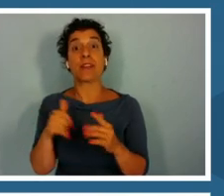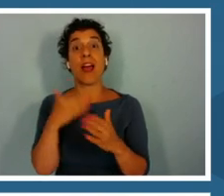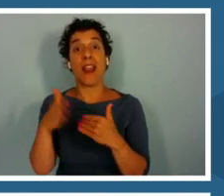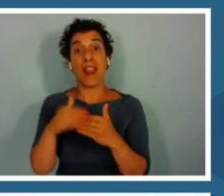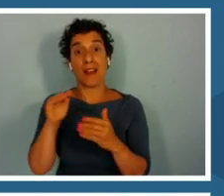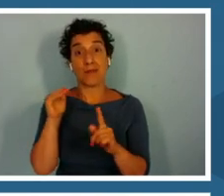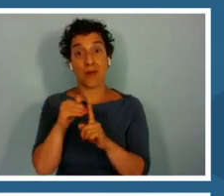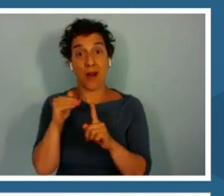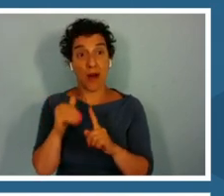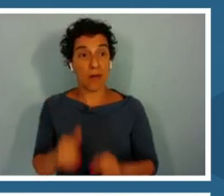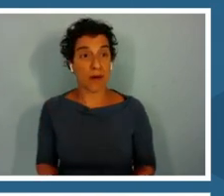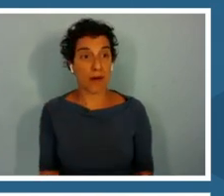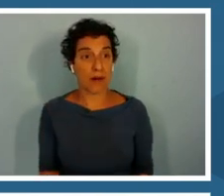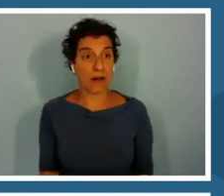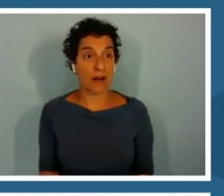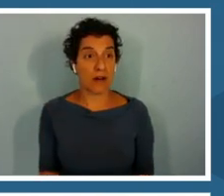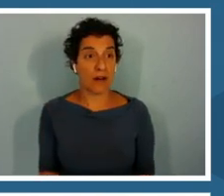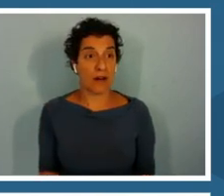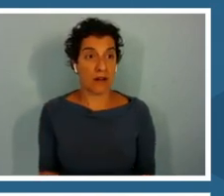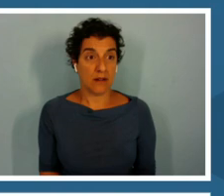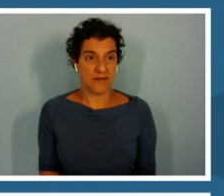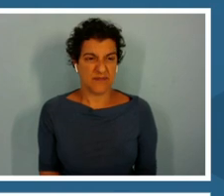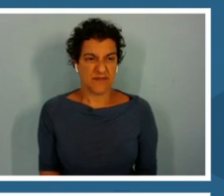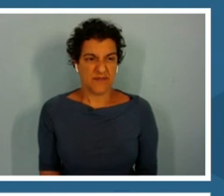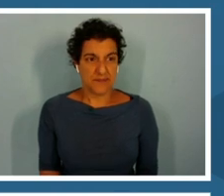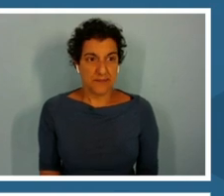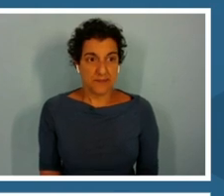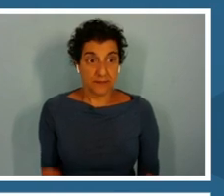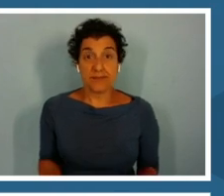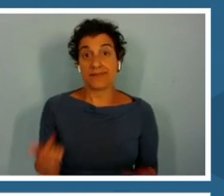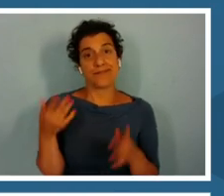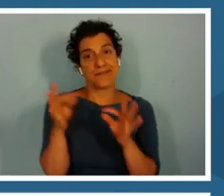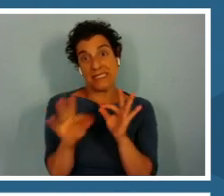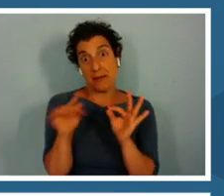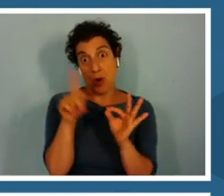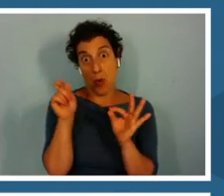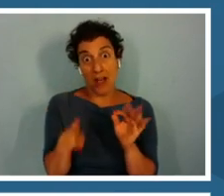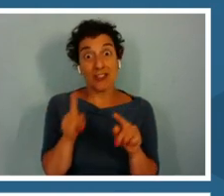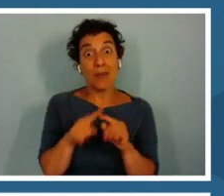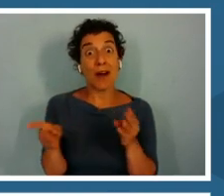It's a simple question with very hard solutions.